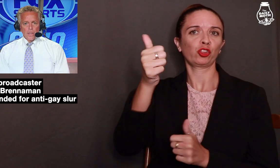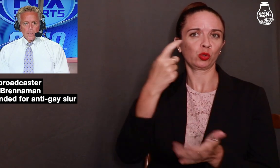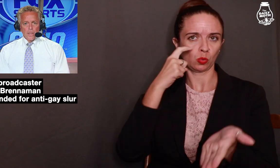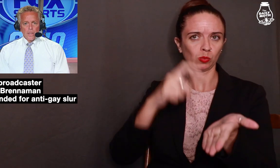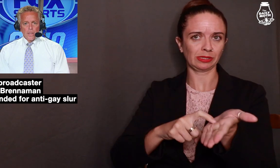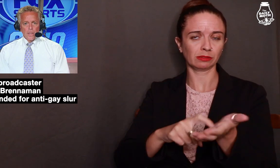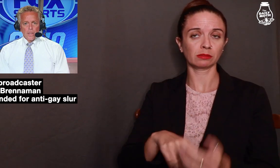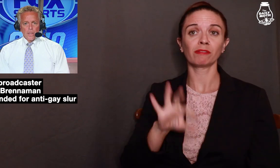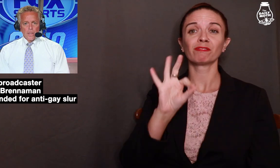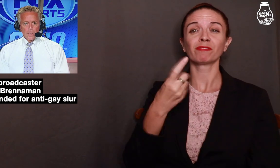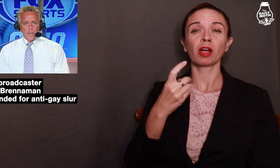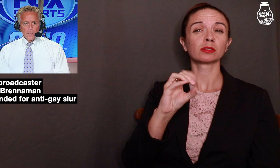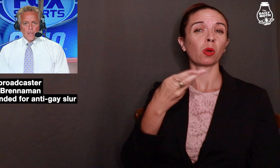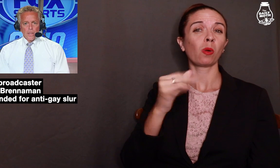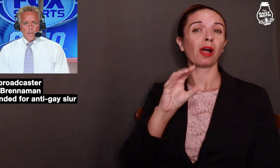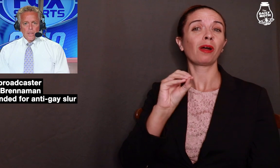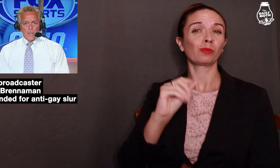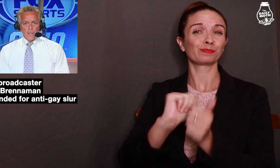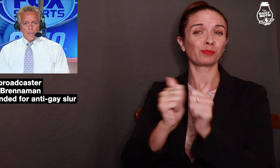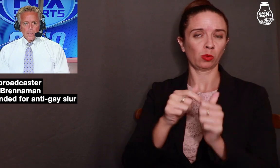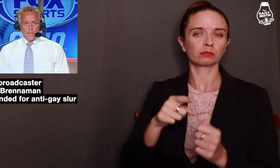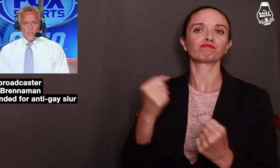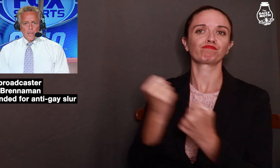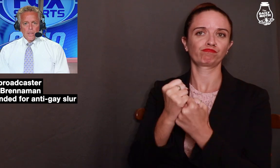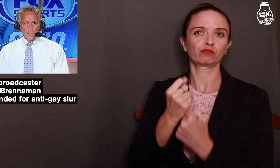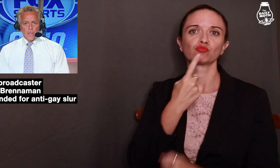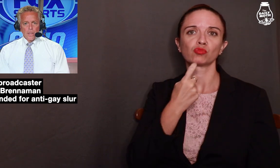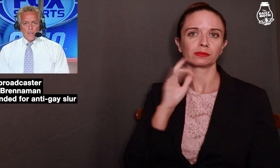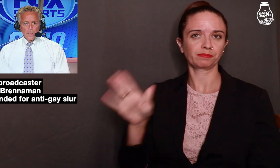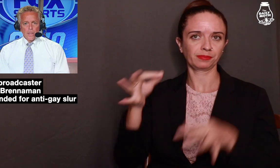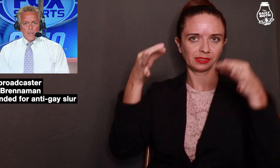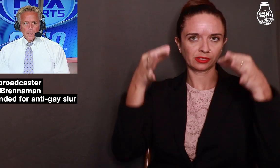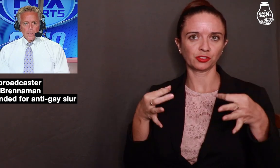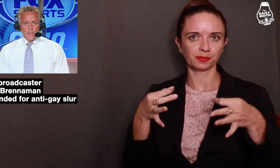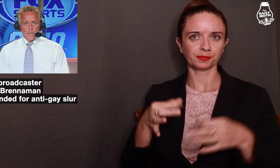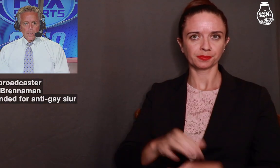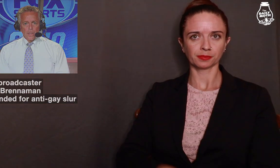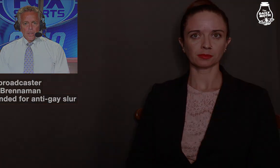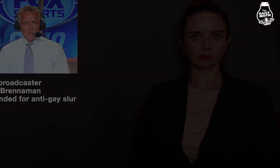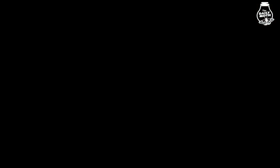further notice. Fox Ohio Sports support the Reds' action.